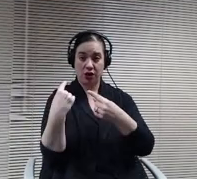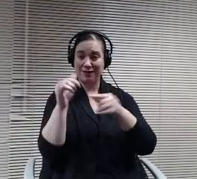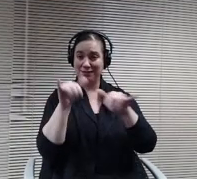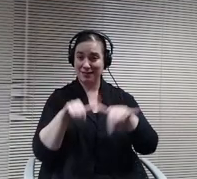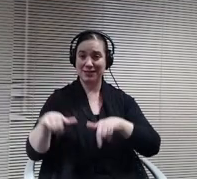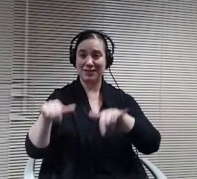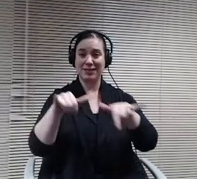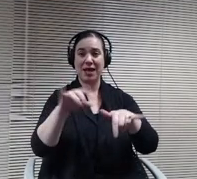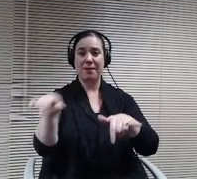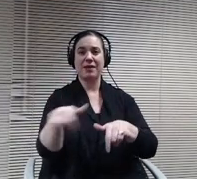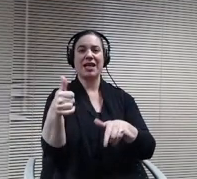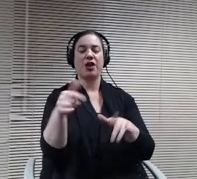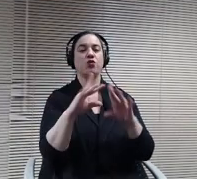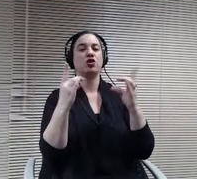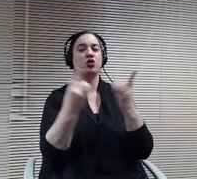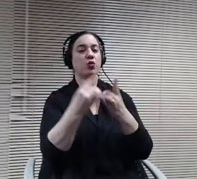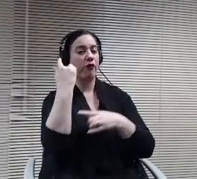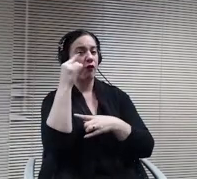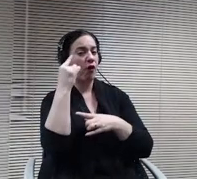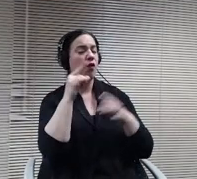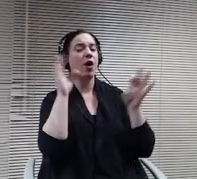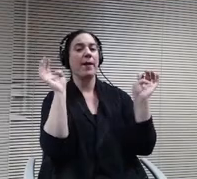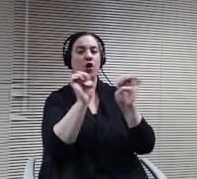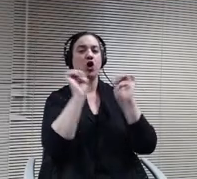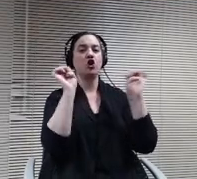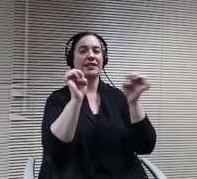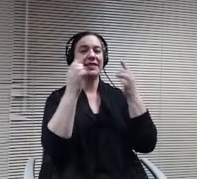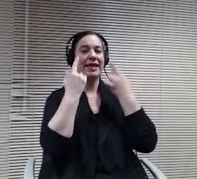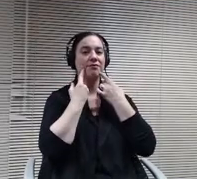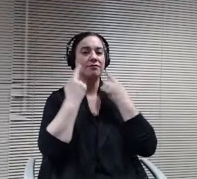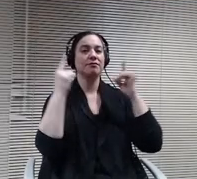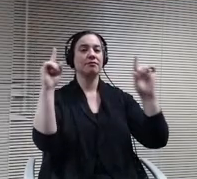emergency announcements and so forth. So even though we now